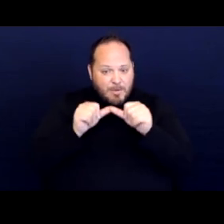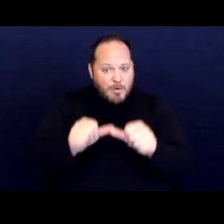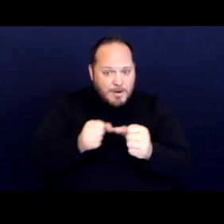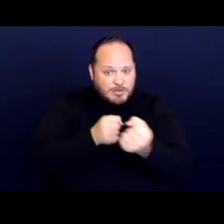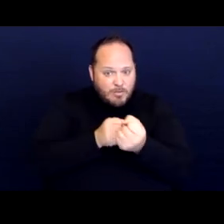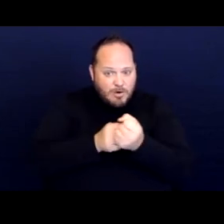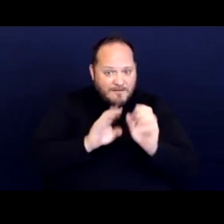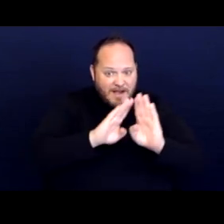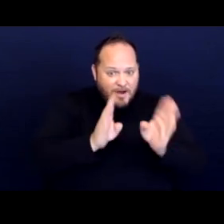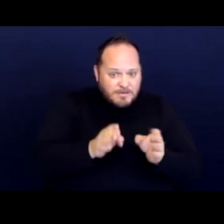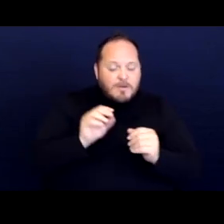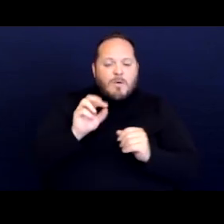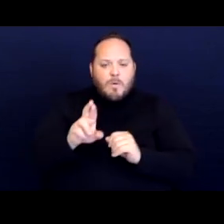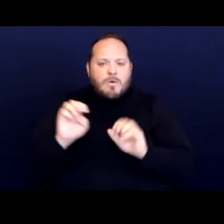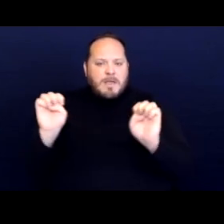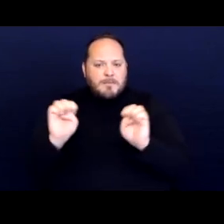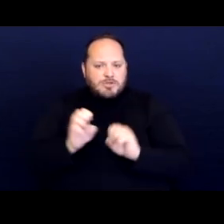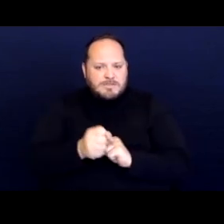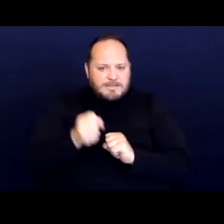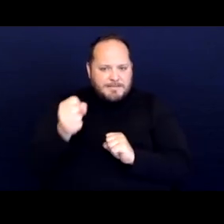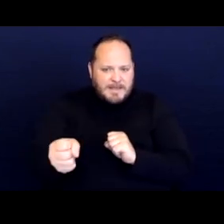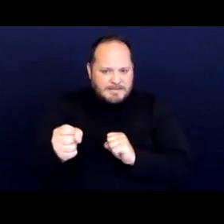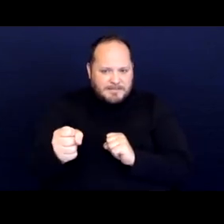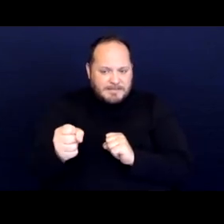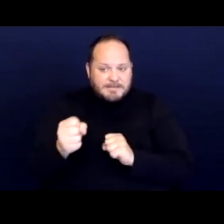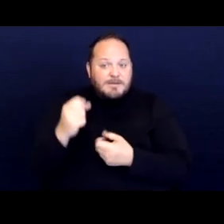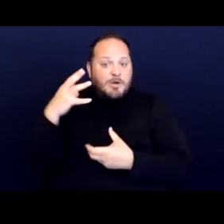or an emergency placement, including, but not limited